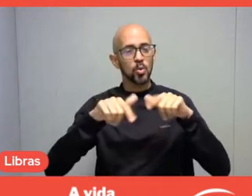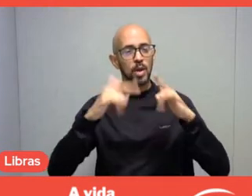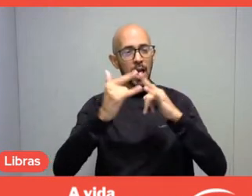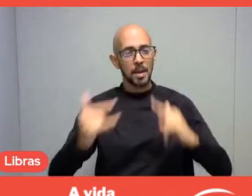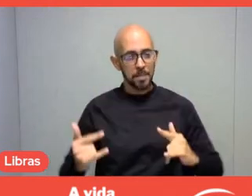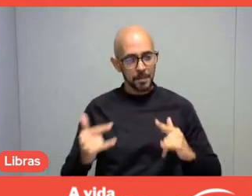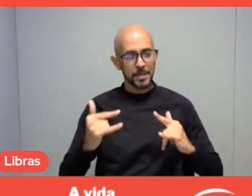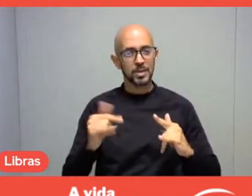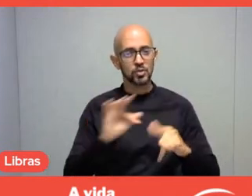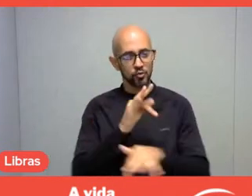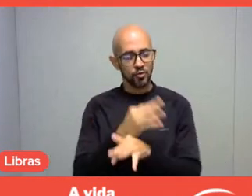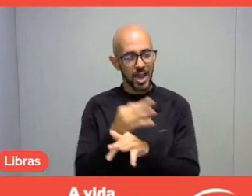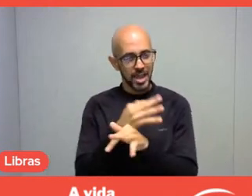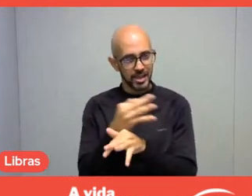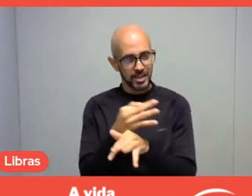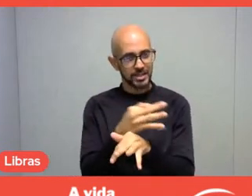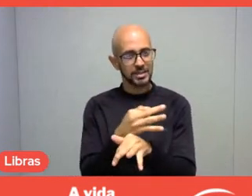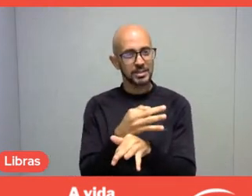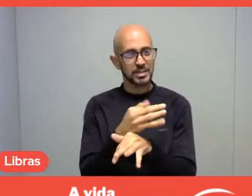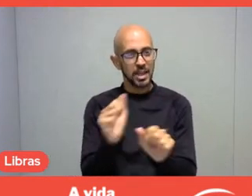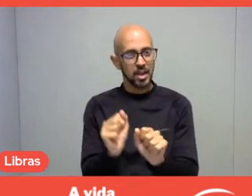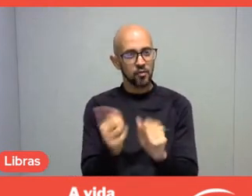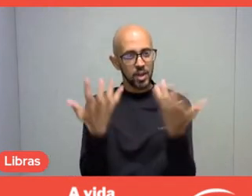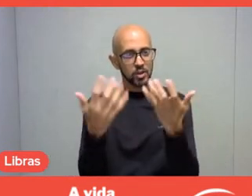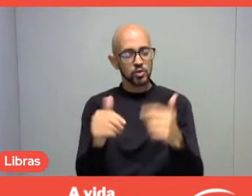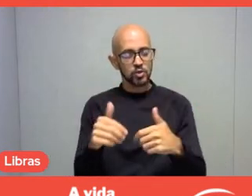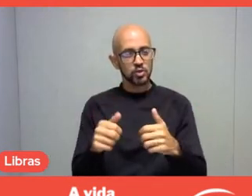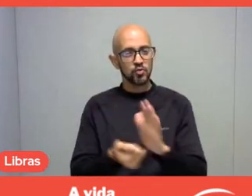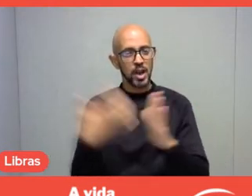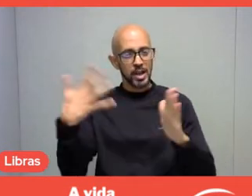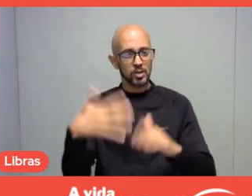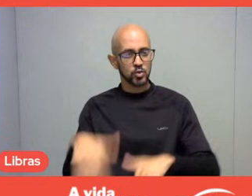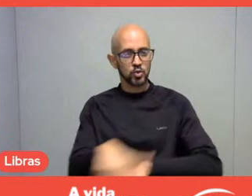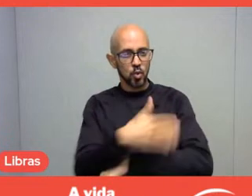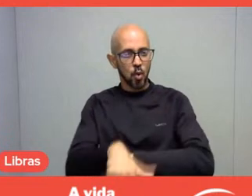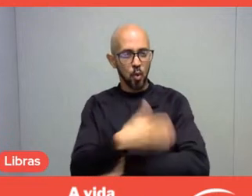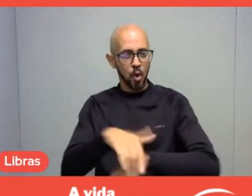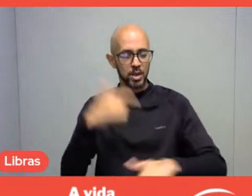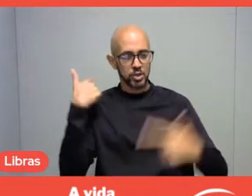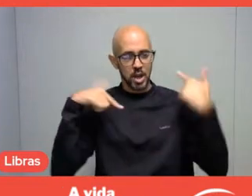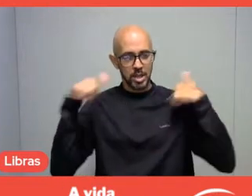I worked at various events, leisure streets. I am very proud of my professional trajectory,